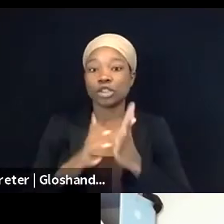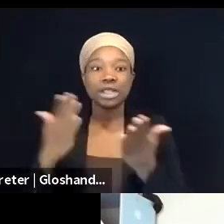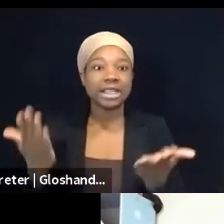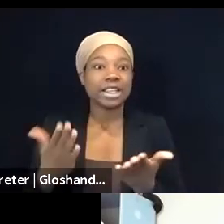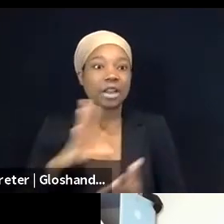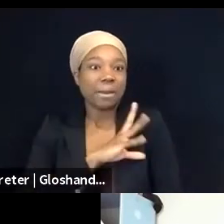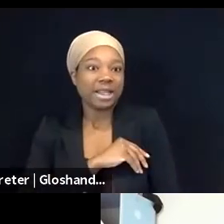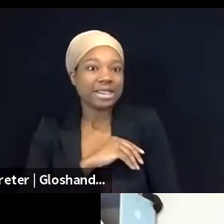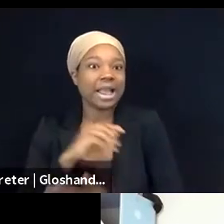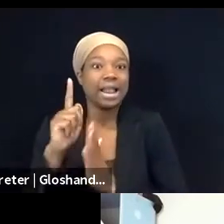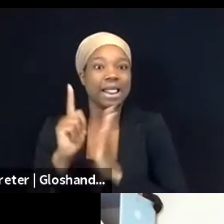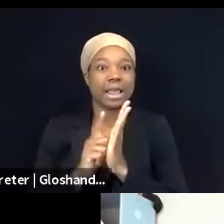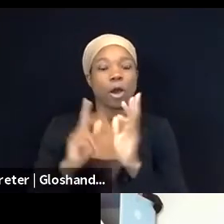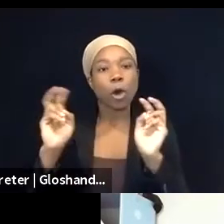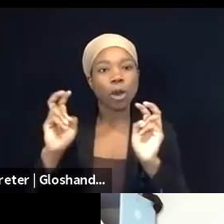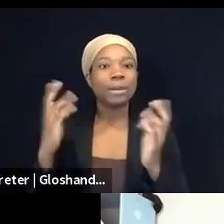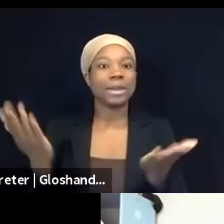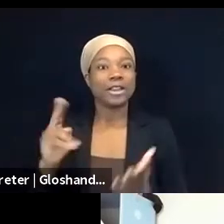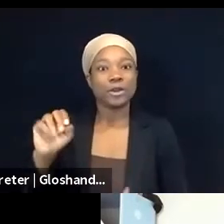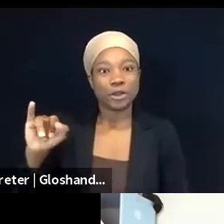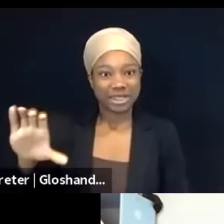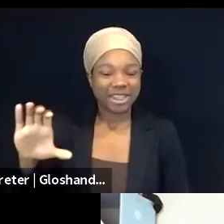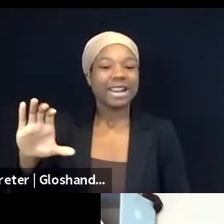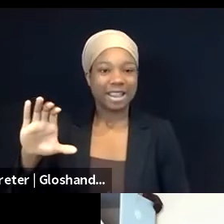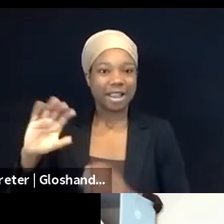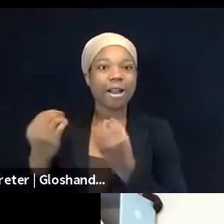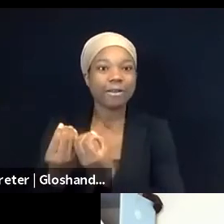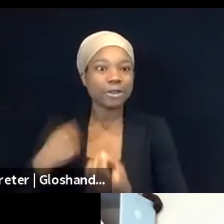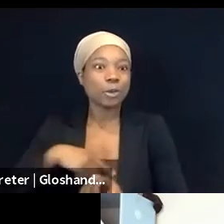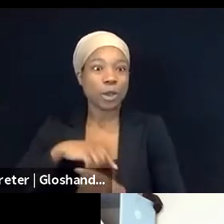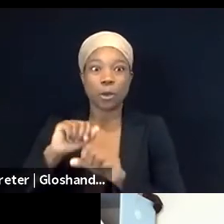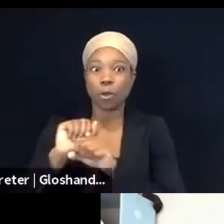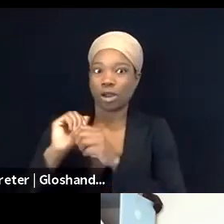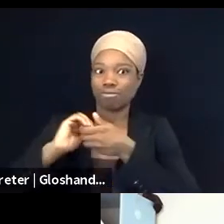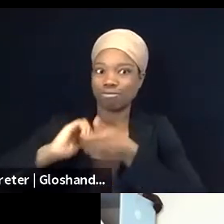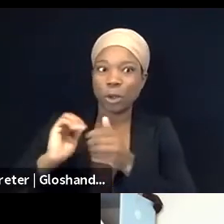We work closely with the Center for Constitutional Rights and Diala. For those of you who don't know much about Palestine Legal,